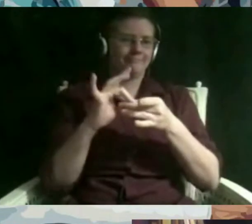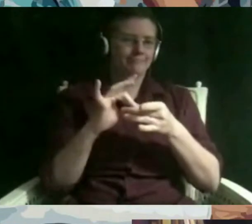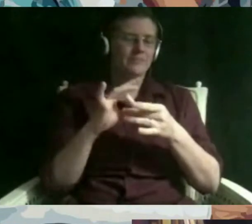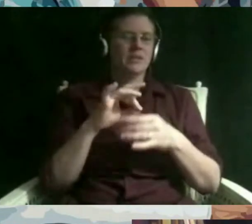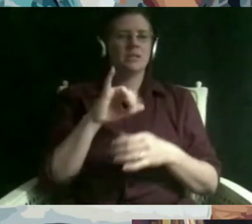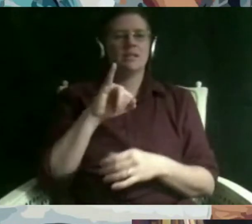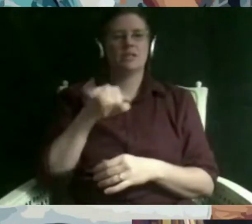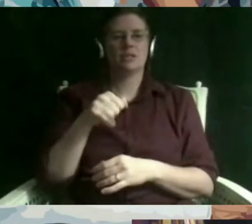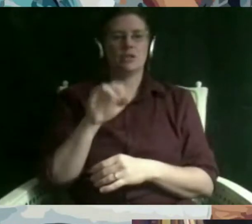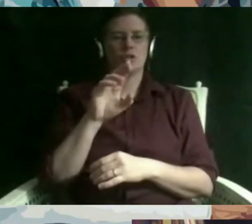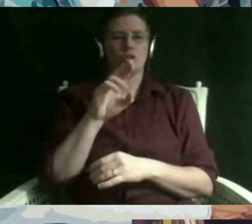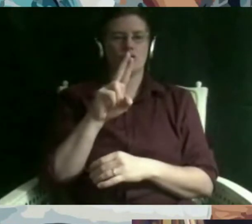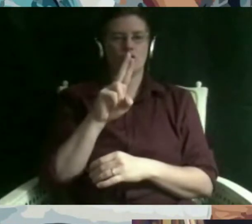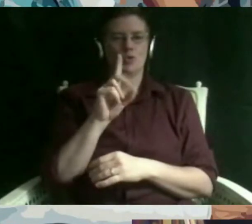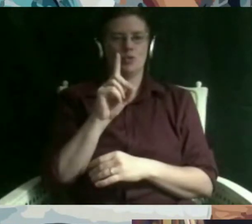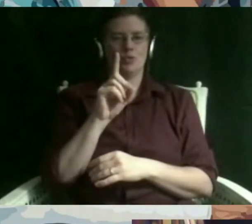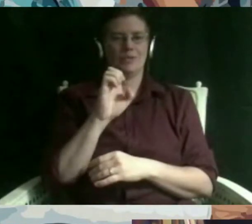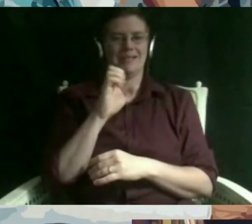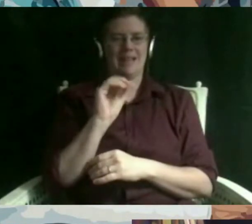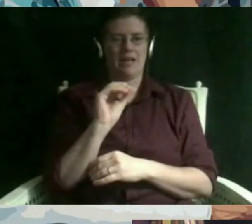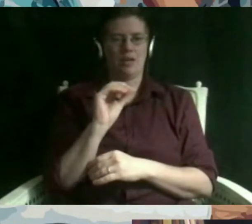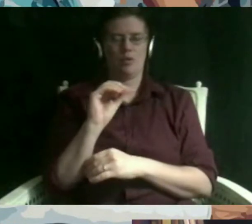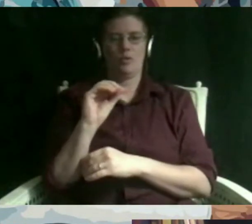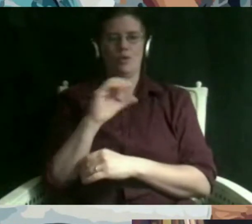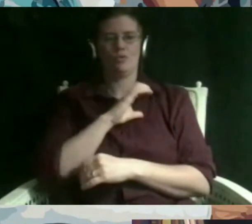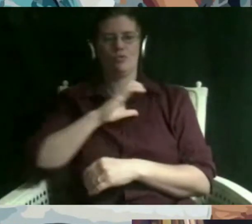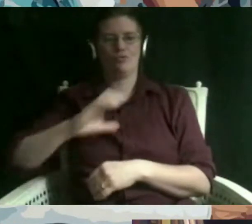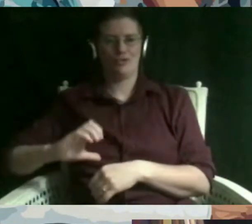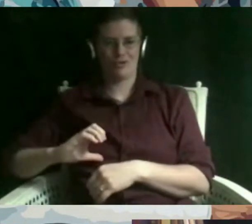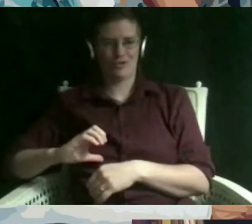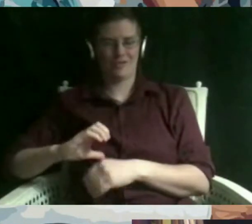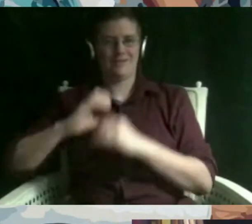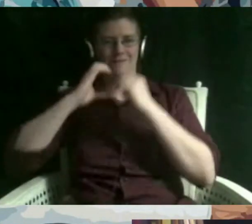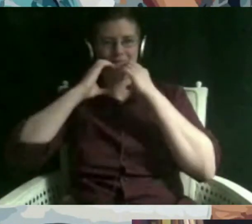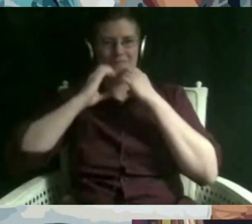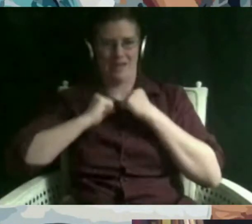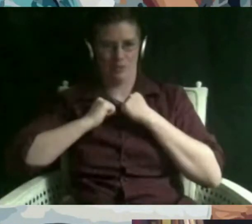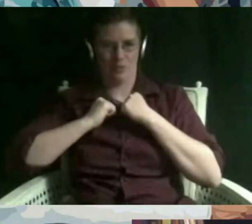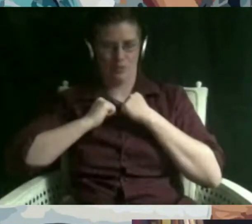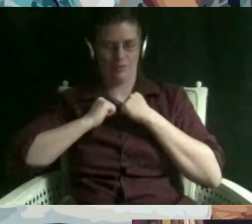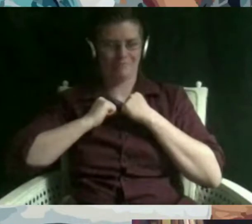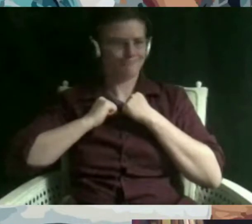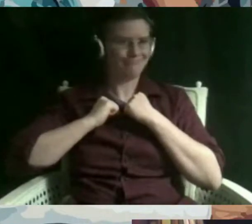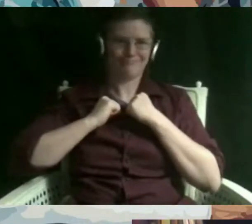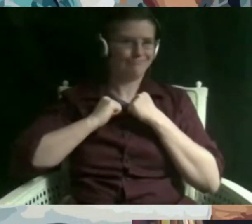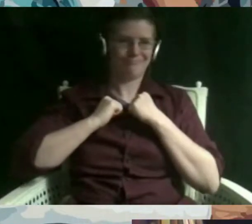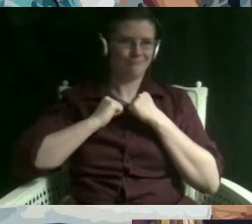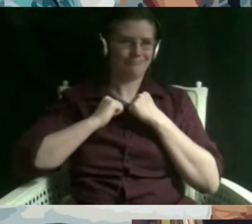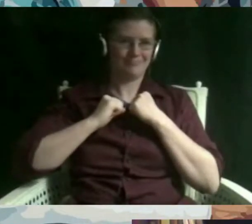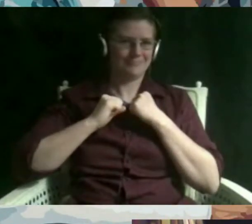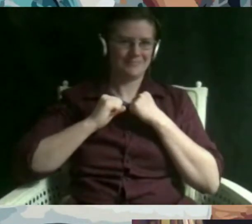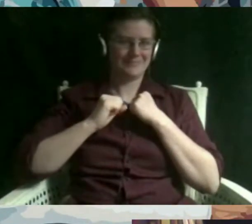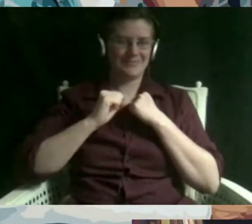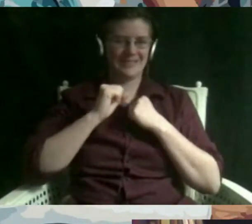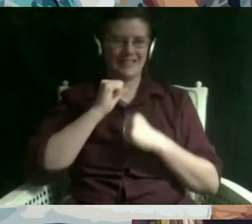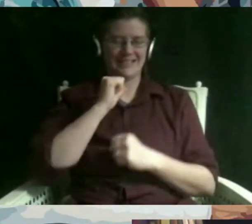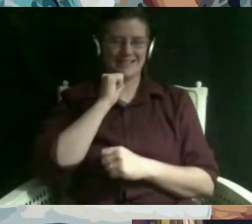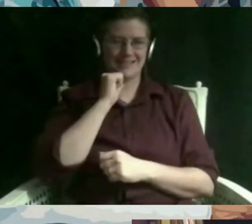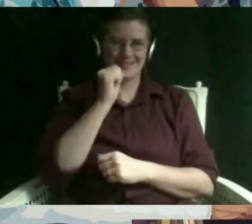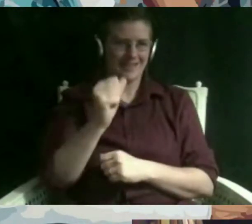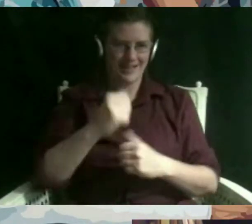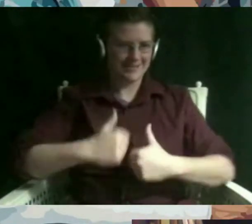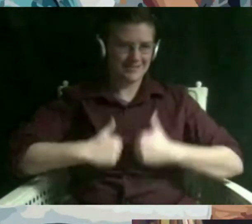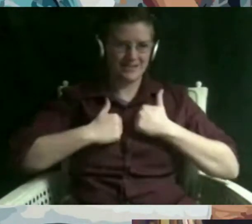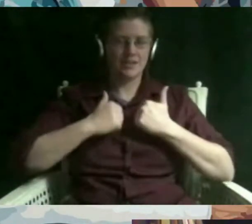which doesn't help judeo-christian values don't exist that is a synonym for traditional typically